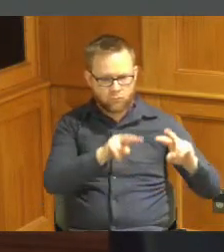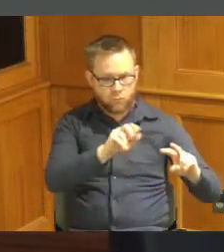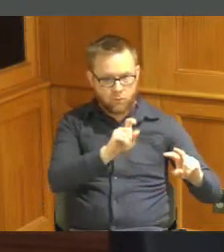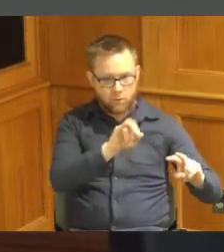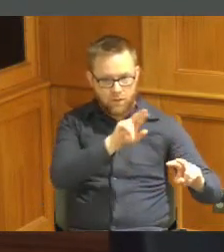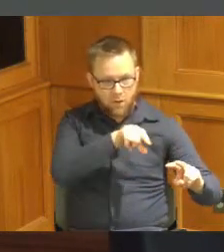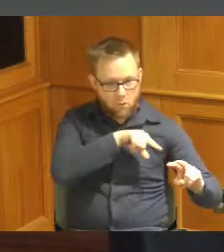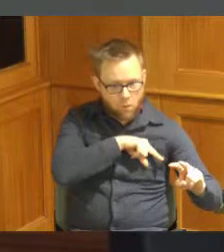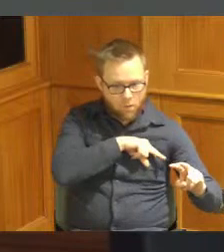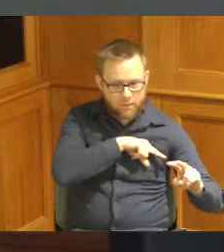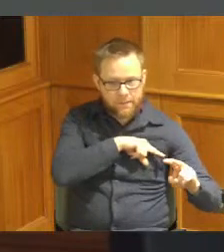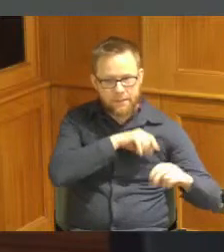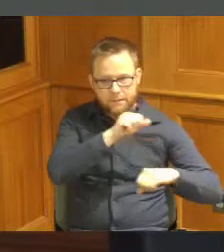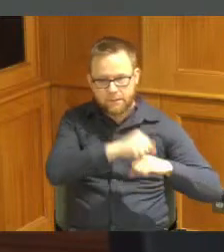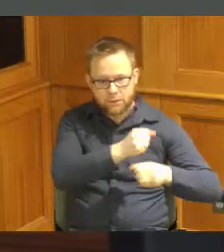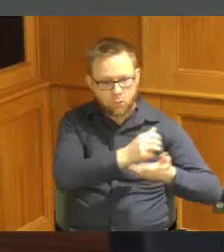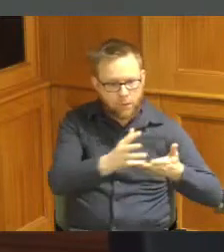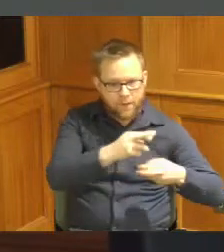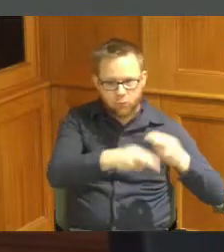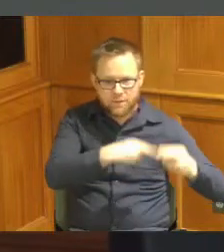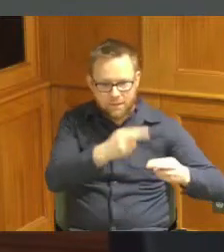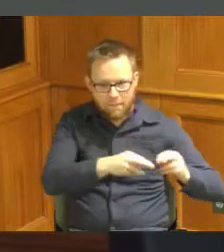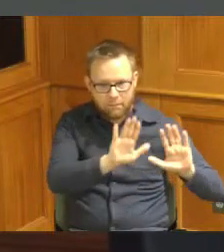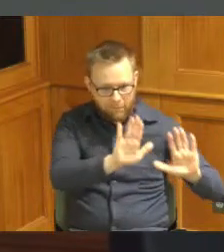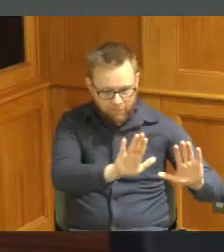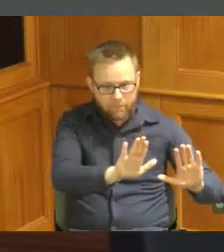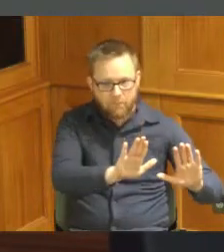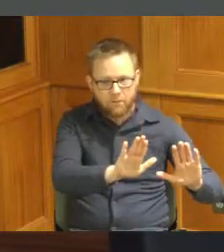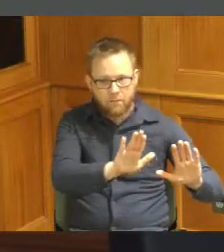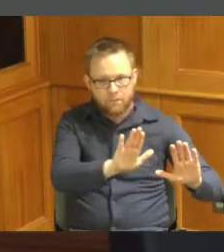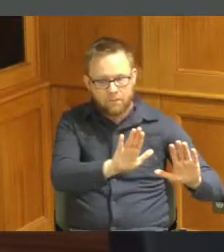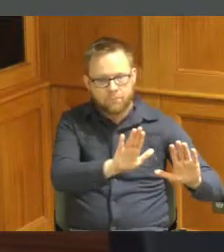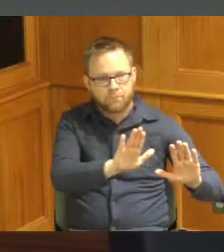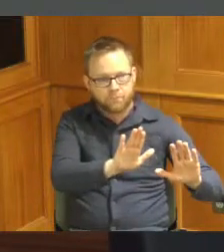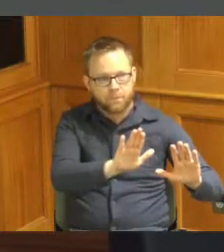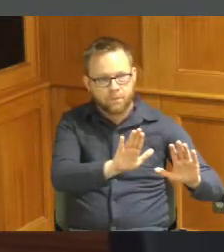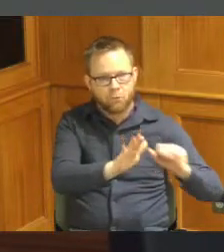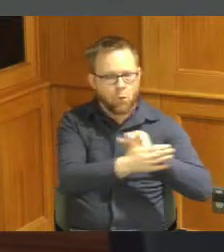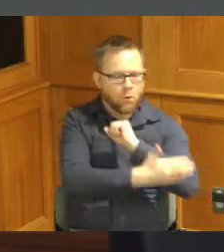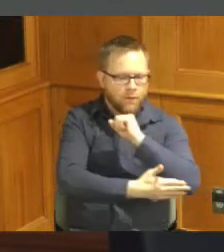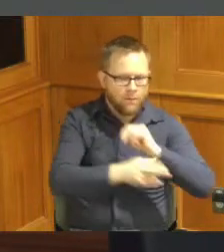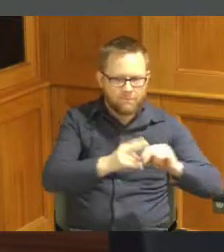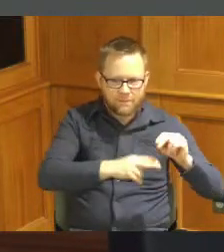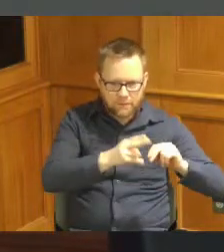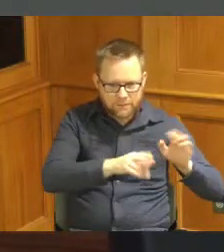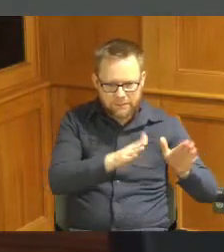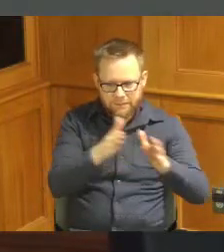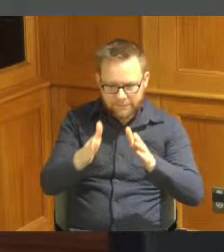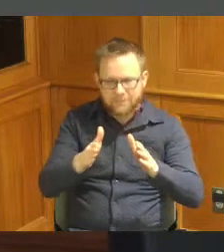and works on Solid Waste and Recycling issues for for the county to County facilities that is very